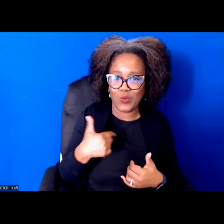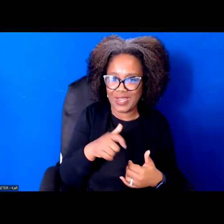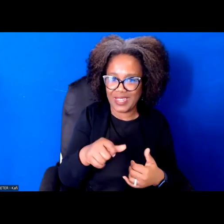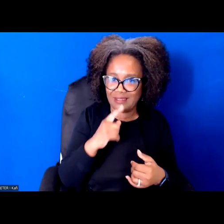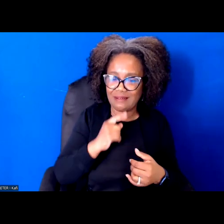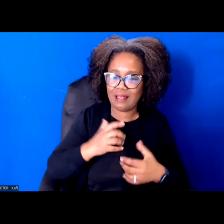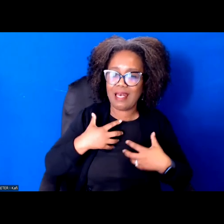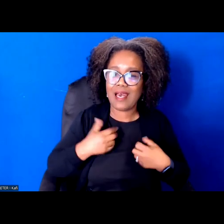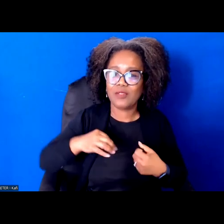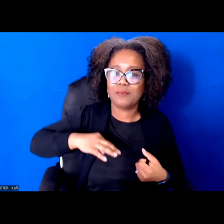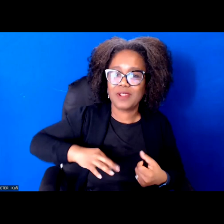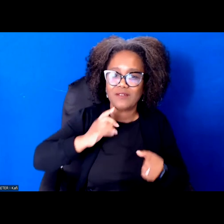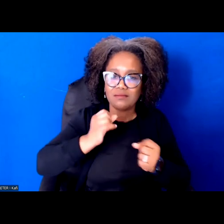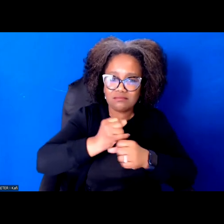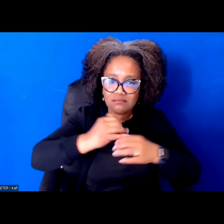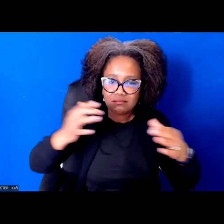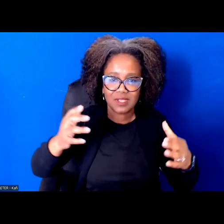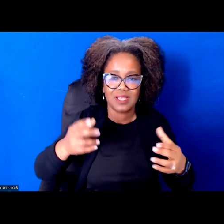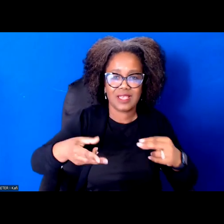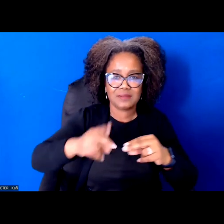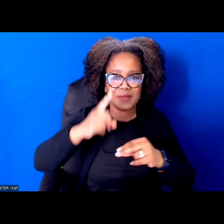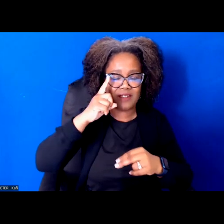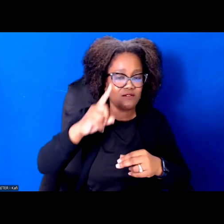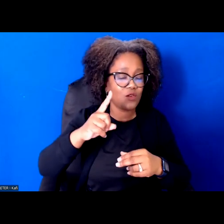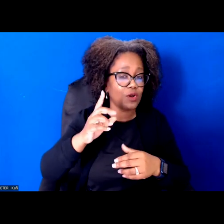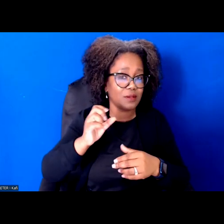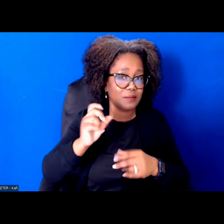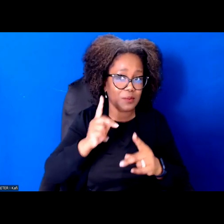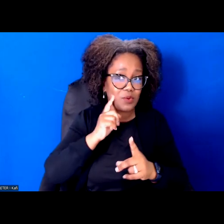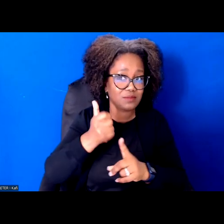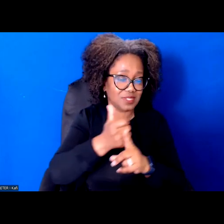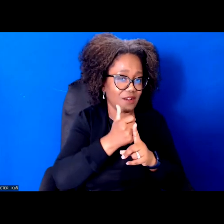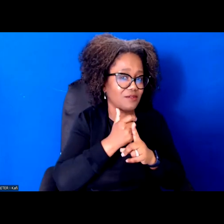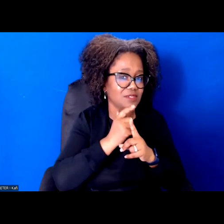To immigrants, which is going to happen for 0,0 people under the new budget in . Or fighting